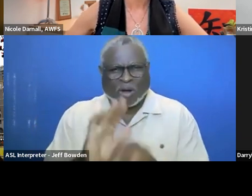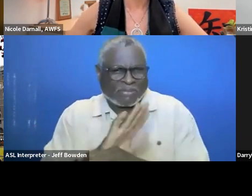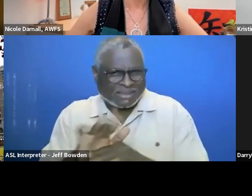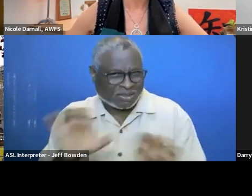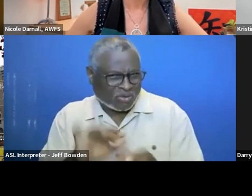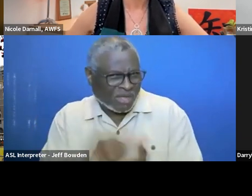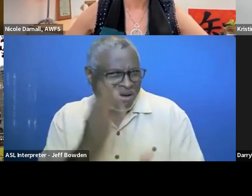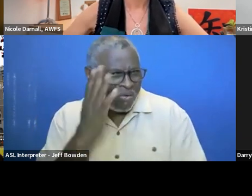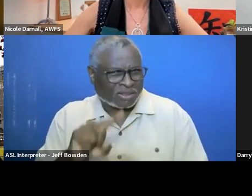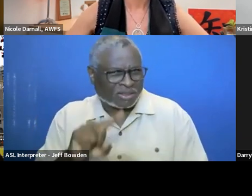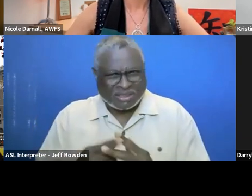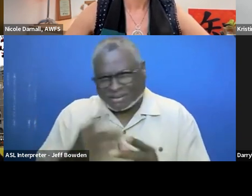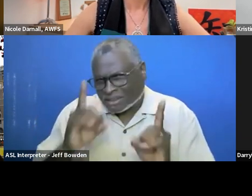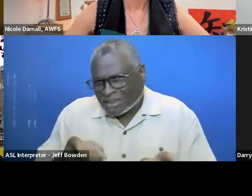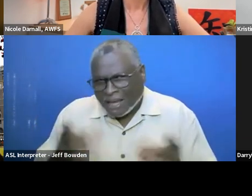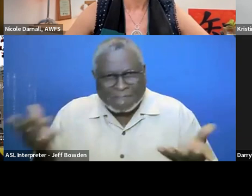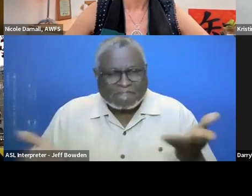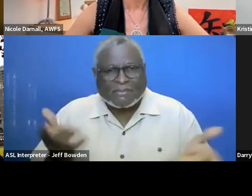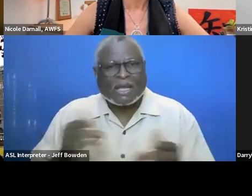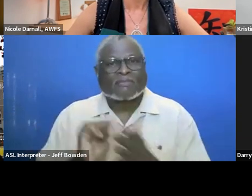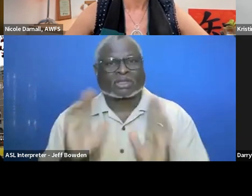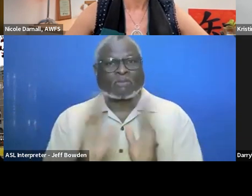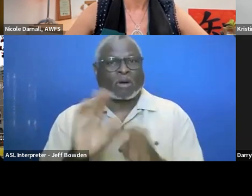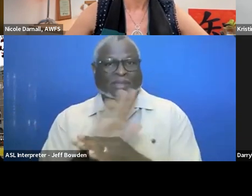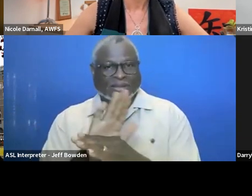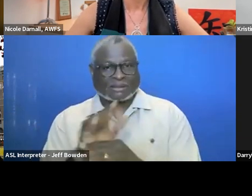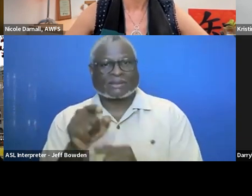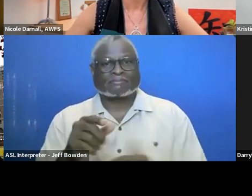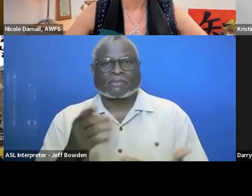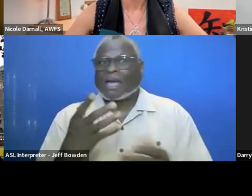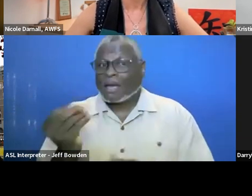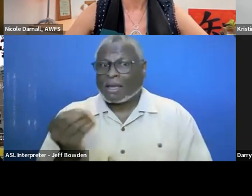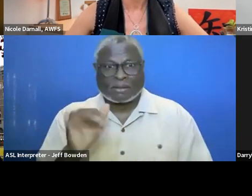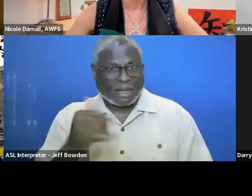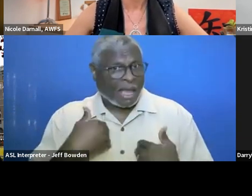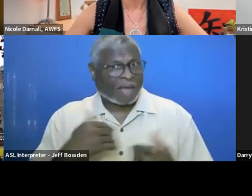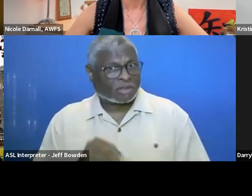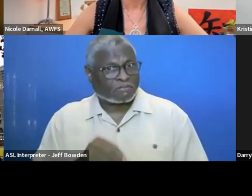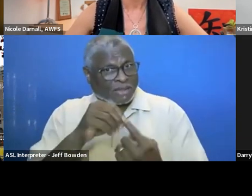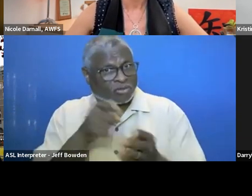Why don't you set it aside for small business, and they have specialized expertise,